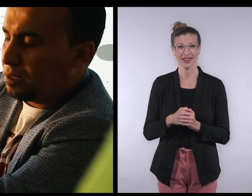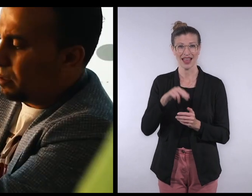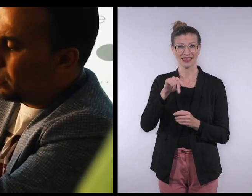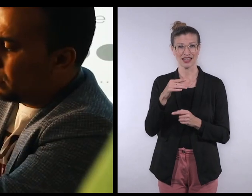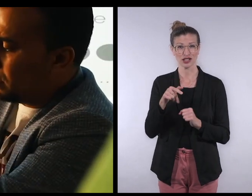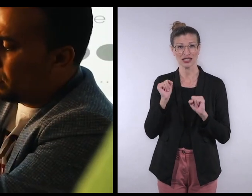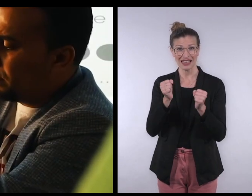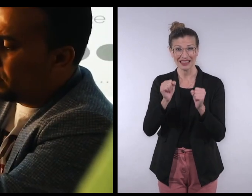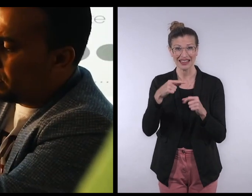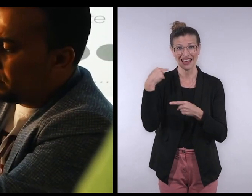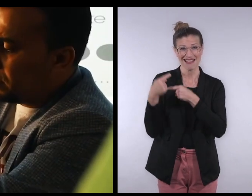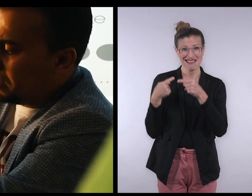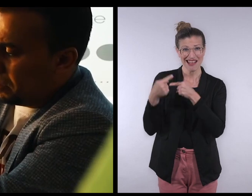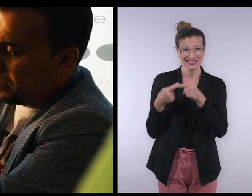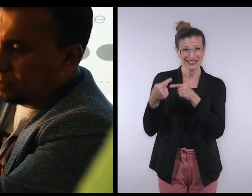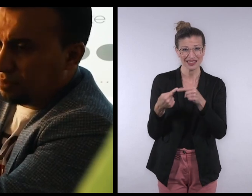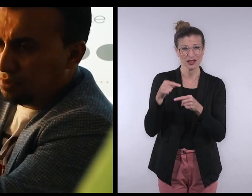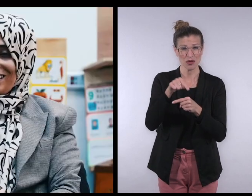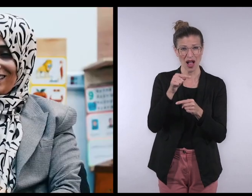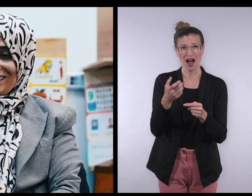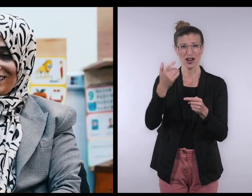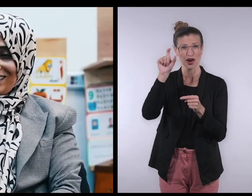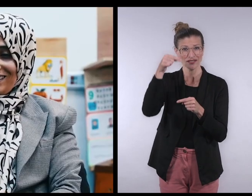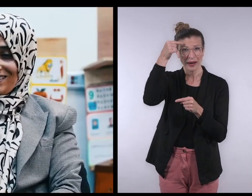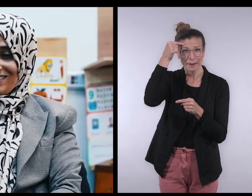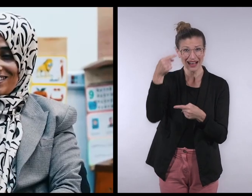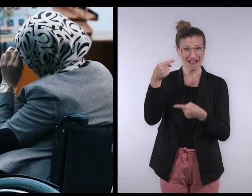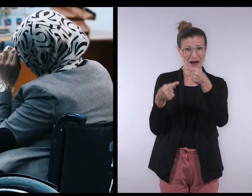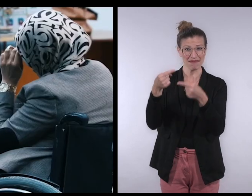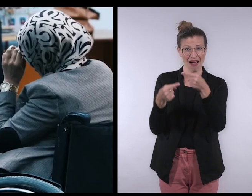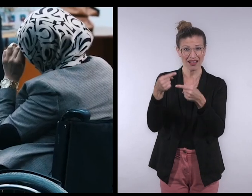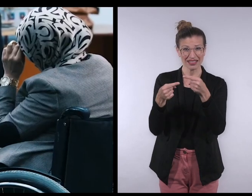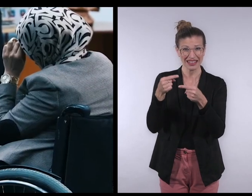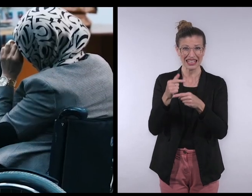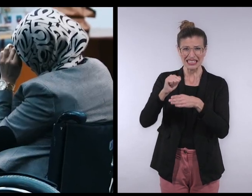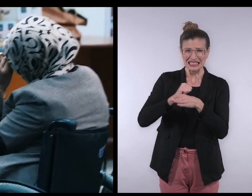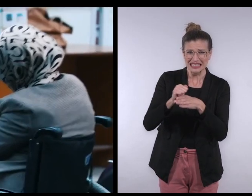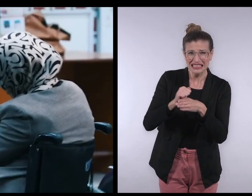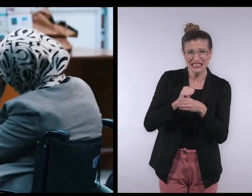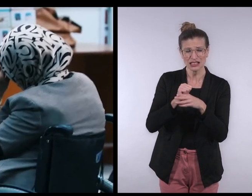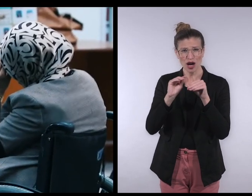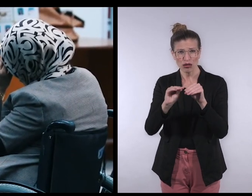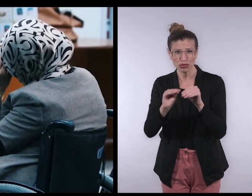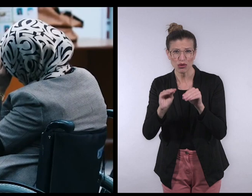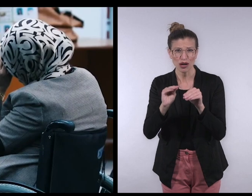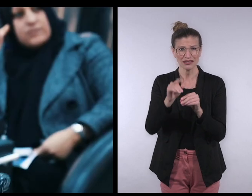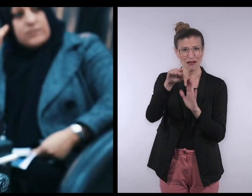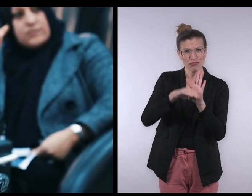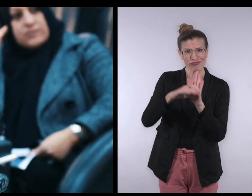ENGAGE - Engaging a new generation for accessible governance and election is a political leadership training course for young people with disabilities.